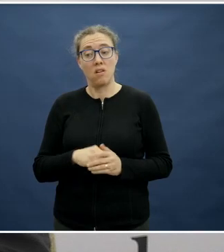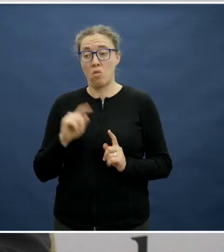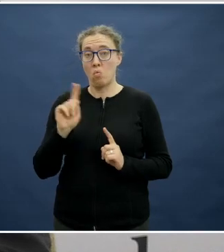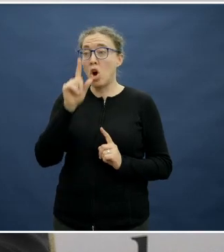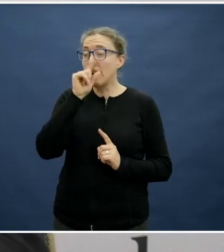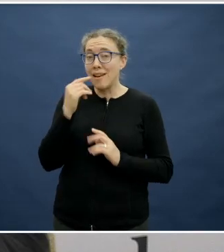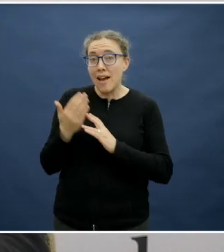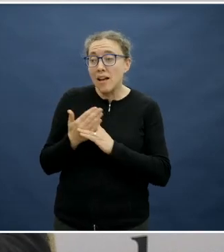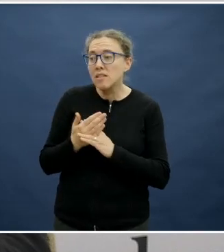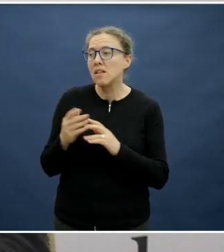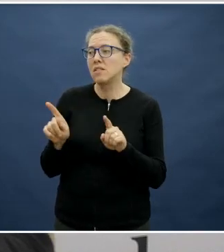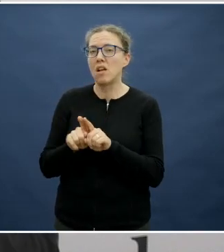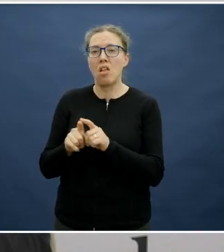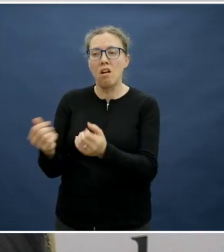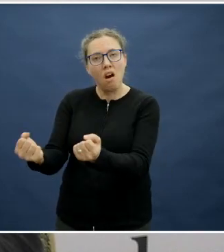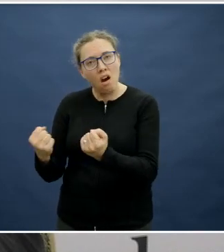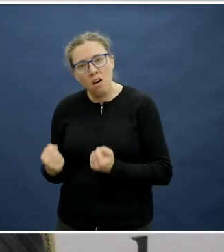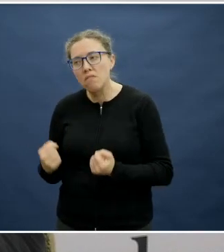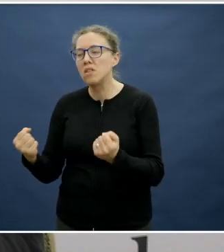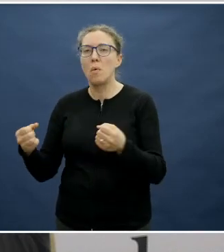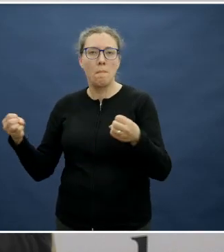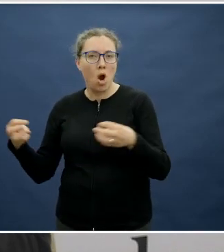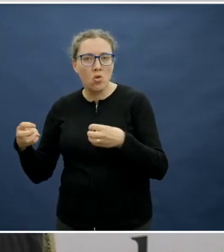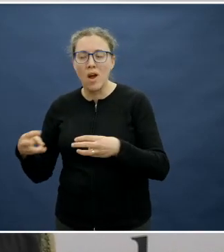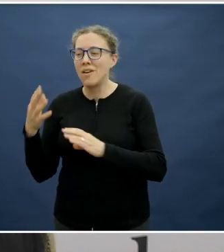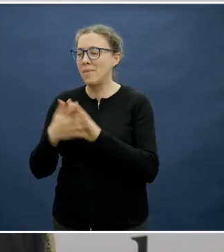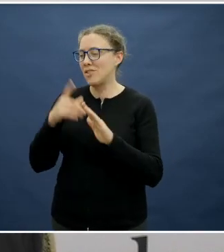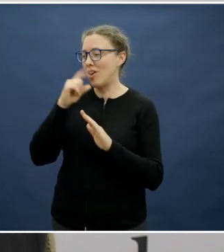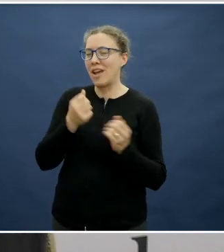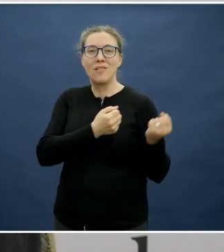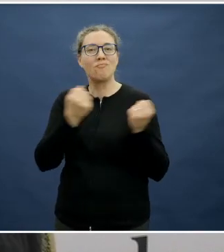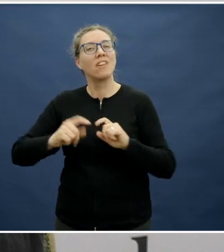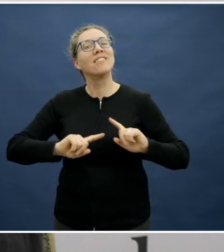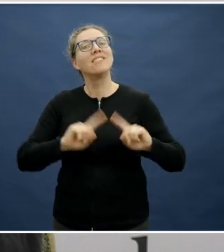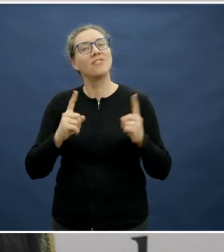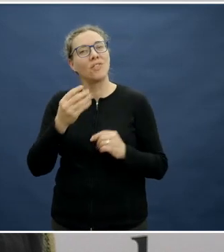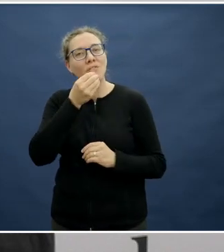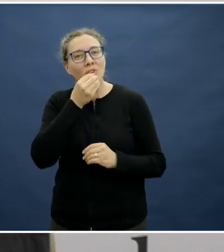eat. It's exactly the same for a child. The difference is the child isn't going to make a health conscious decision because they